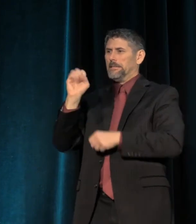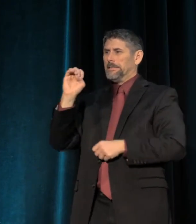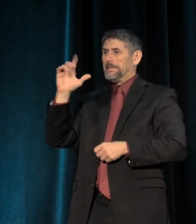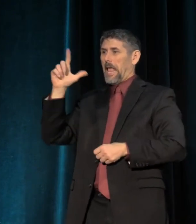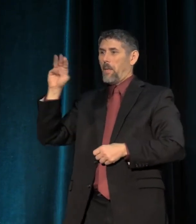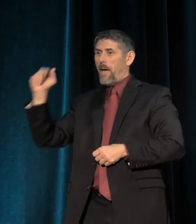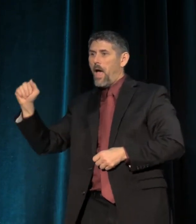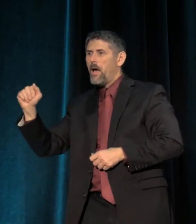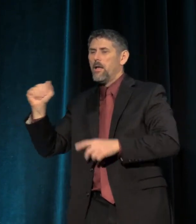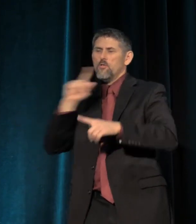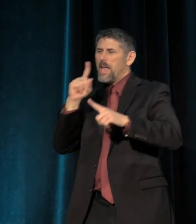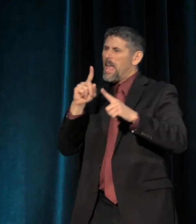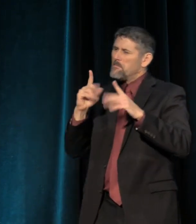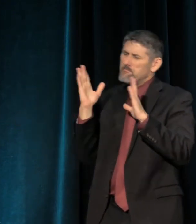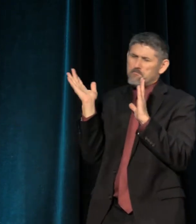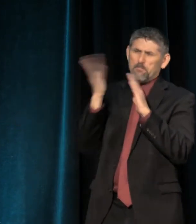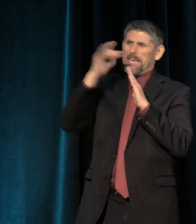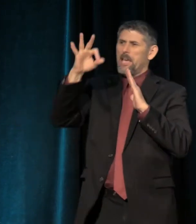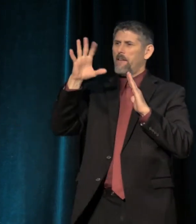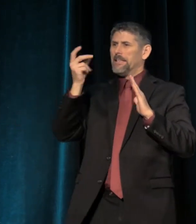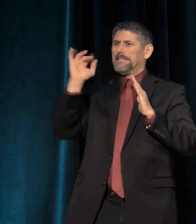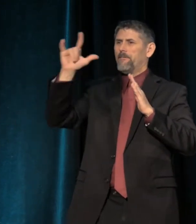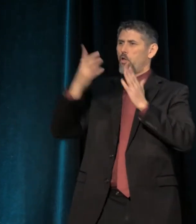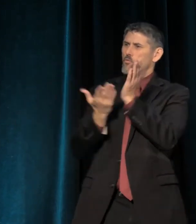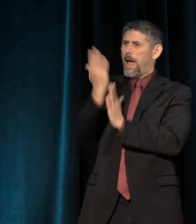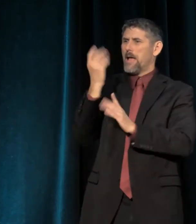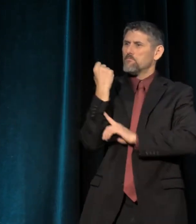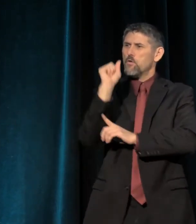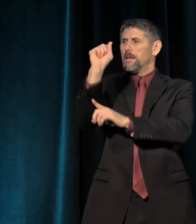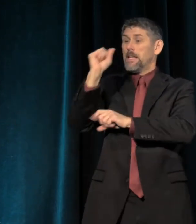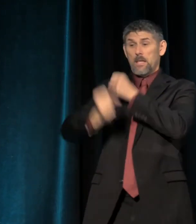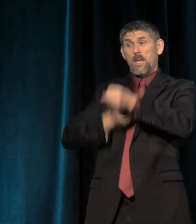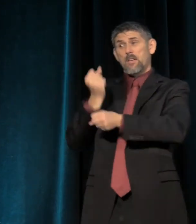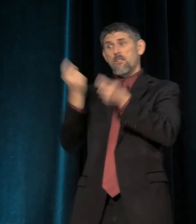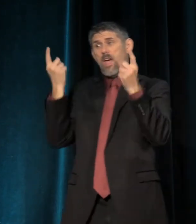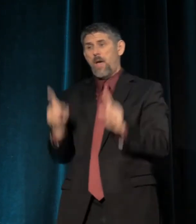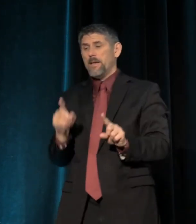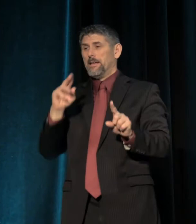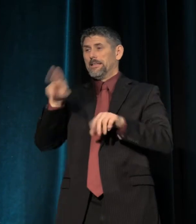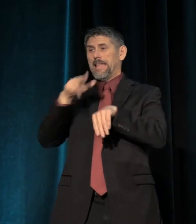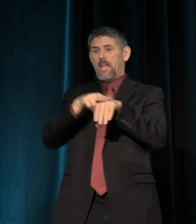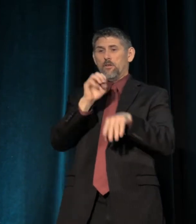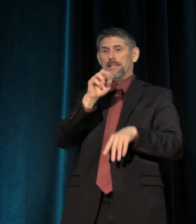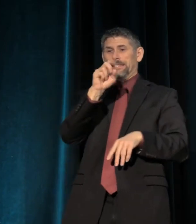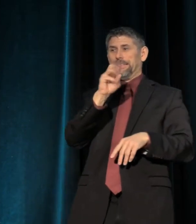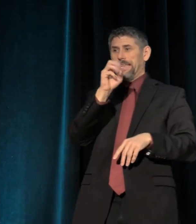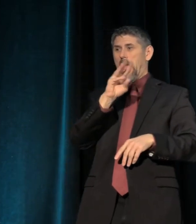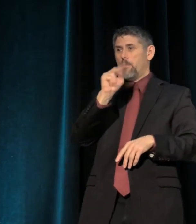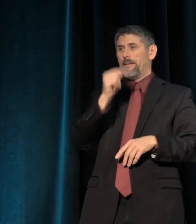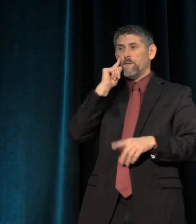the year of the peak of the Civil Rights movement; the year not incidentally that the National Endowment for the Arts was chartered;